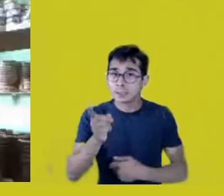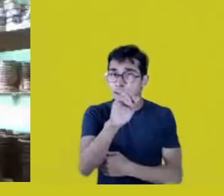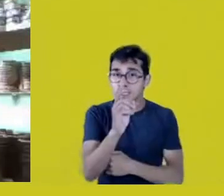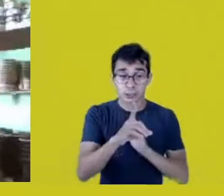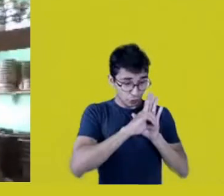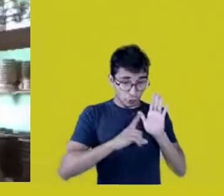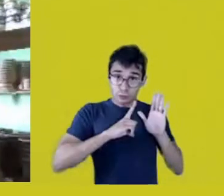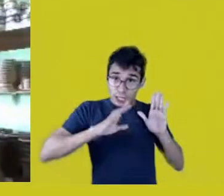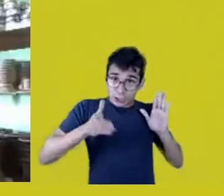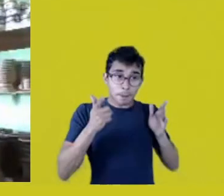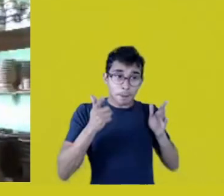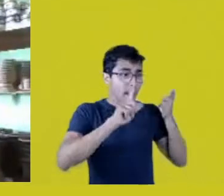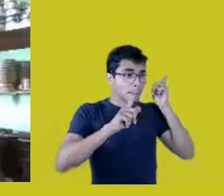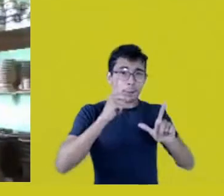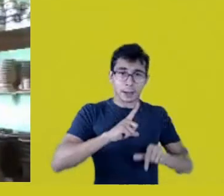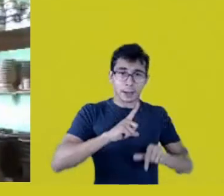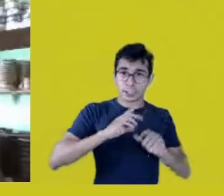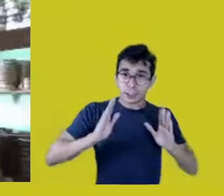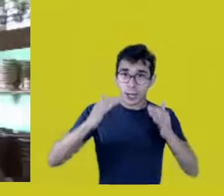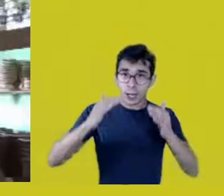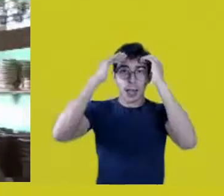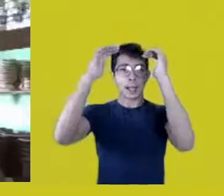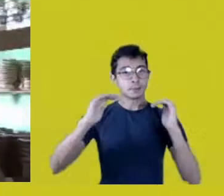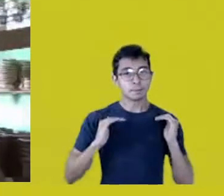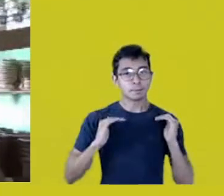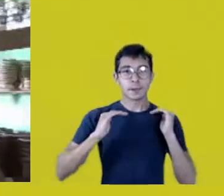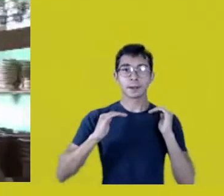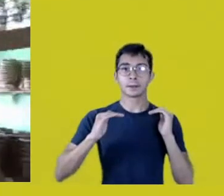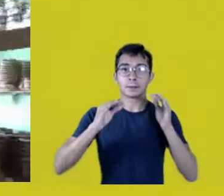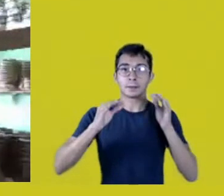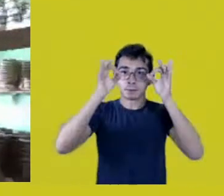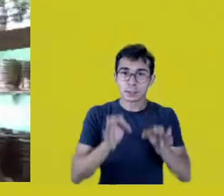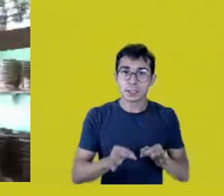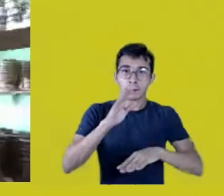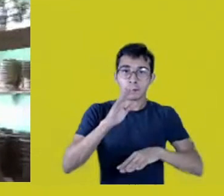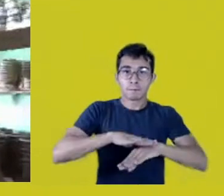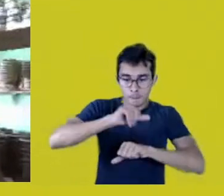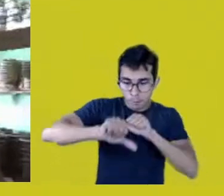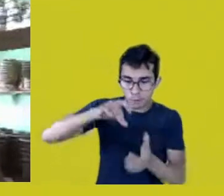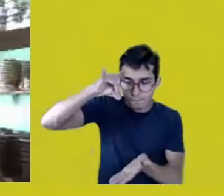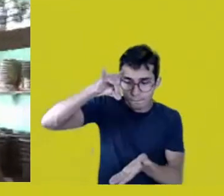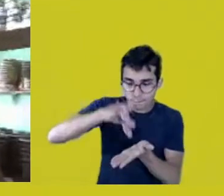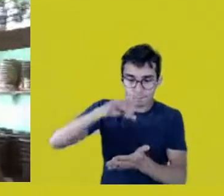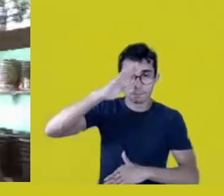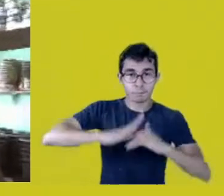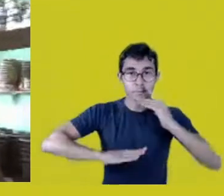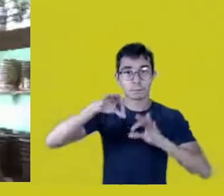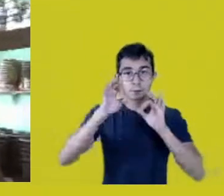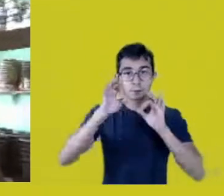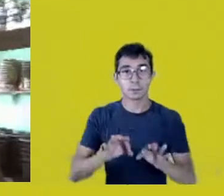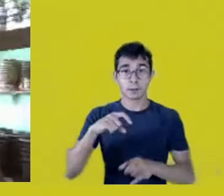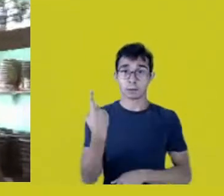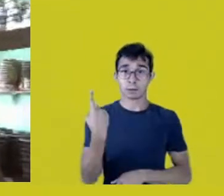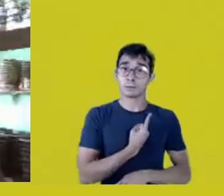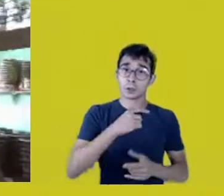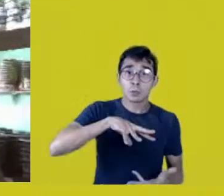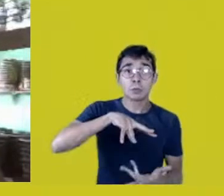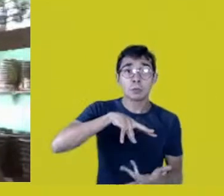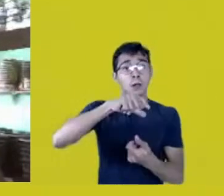They just need to be respected and implemented. We’ve got an international system of rights recognized to Native nations.